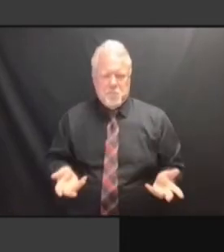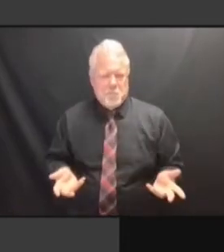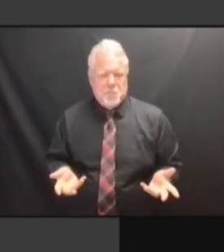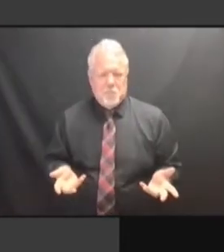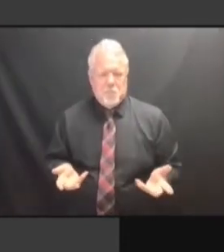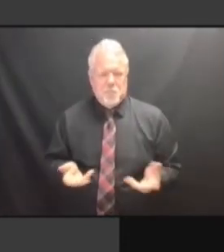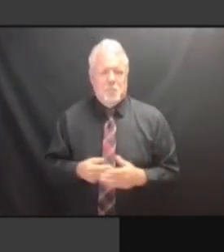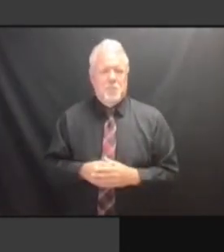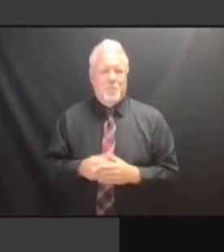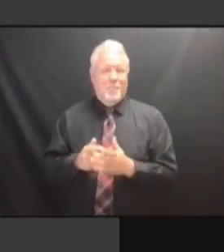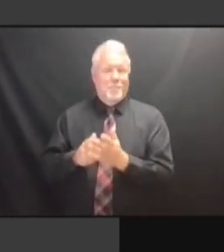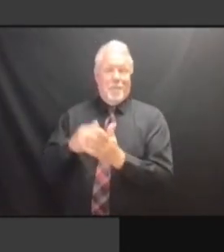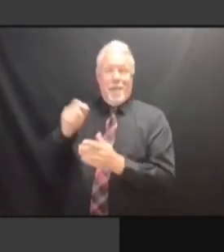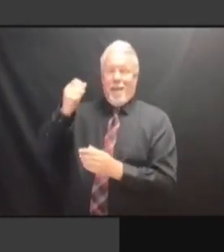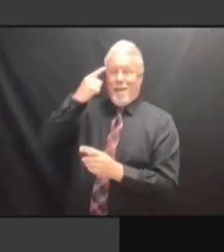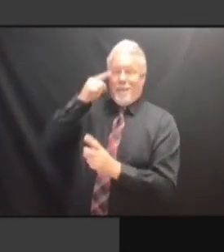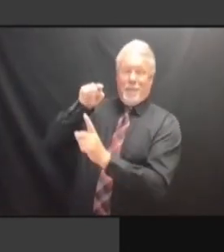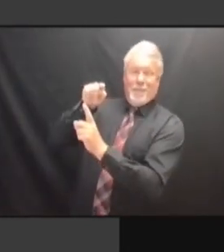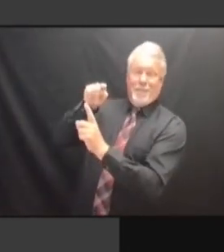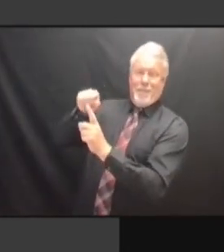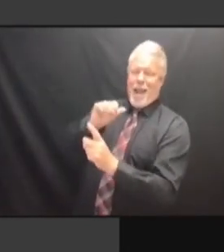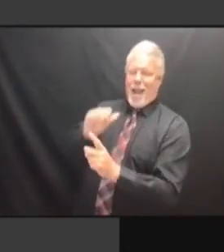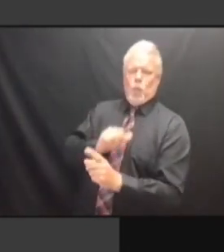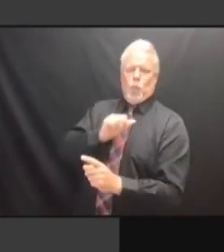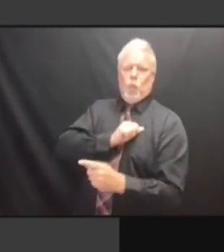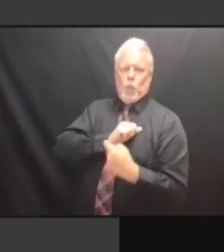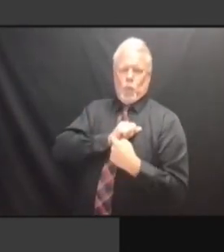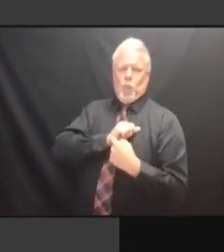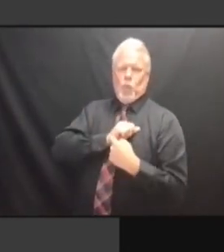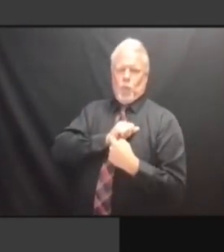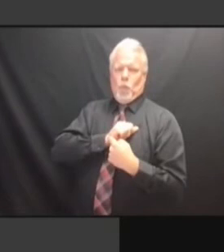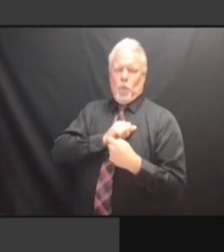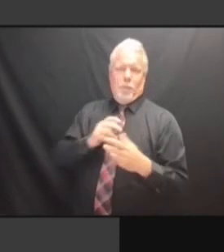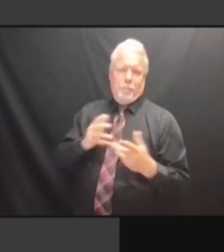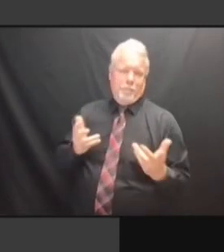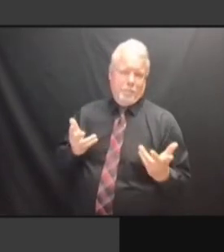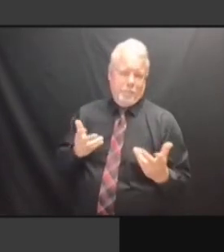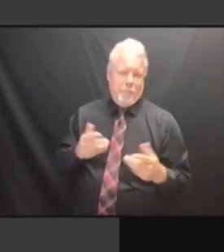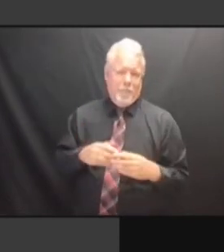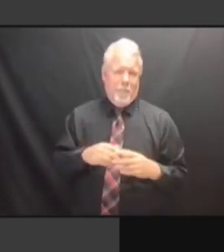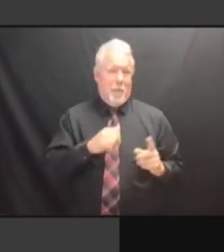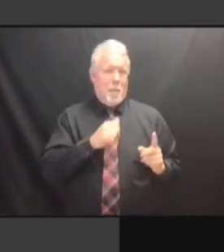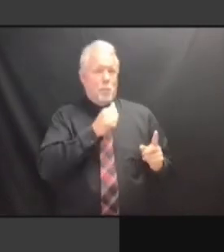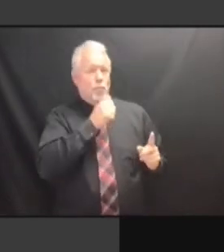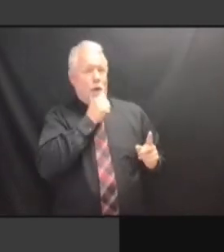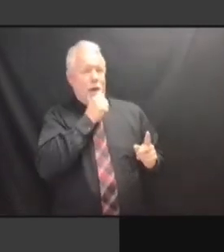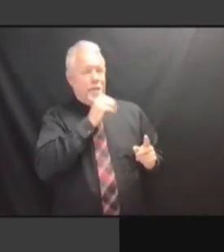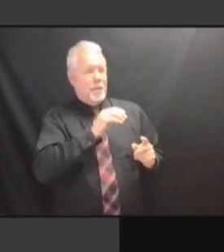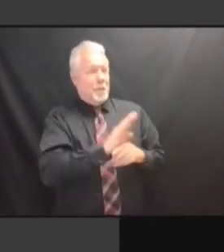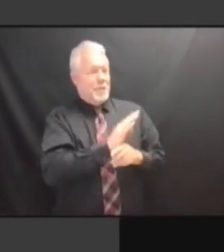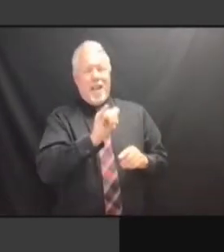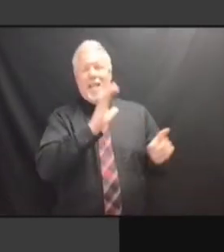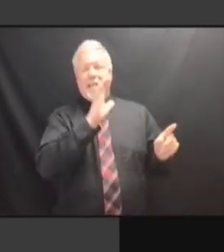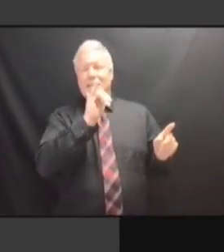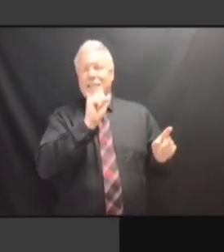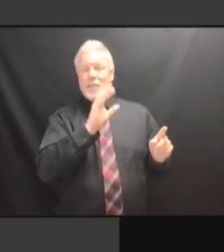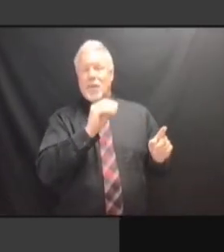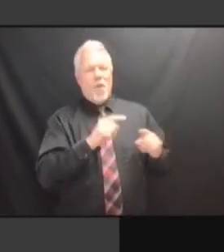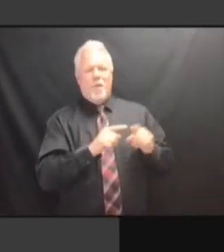ATTITUDE, YOU KNOW -- I KNOW WE'RE NOT A BUSINESS, I ATTITUDE, YOU KNOW -- I KNOW WE'RE NOT A BUSINESS, I KNOW WE'RE NOT A BUSINESS, I KNOW WE'RE NOT A BUSINESS, I KNOW THAT, WE'RE NOT A BUSINESS, I KNOW THAT, FORGET WE'RE NOT A BUSINESS, I KNOW THAT, FORGET ABOUT WE'RE NOT A BUSINESS, I KNOW THAT, FORGET ABOUT IT. THAT, FORGET ABOUT IT. THAT, FORGET ABOUT IT. BUT THAT, FORGET ABOUT IT. BUT WE THAT, FORGET ABOUT IT. BUT WE CAN THAT, FORGET ABOUT IT. BUT WE CAN DO THAT, FORGET ABOUT IT. BUT WE CAN DO THINGS THAT, FORGET ABOUT IT. BUT WE CAN DO THINGS A THAT, FORGET ABOUT IT. BUT WE CAN DO THINGS A LOT BUT WE CAN DO THINGS A LOT BUT WE CAN DO THINGS A LOT QUICKER, BUT WE CAN DO THINGS A LOT QUICKER, BETTER, BUT WE CAN DO THINGS A LOT QUICKER, BETTER, DIFFERENTLY. QUICKER, BETTER, DIFFERENTLY. QUICKER, BETTER, DIFFERENTLY. WE QUICKER, BETTER, DIFFERENTLY. WE CAN QUICKER, BETTER, DIFFERENTLY. WE CAN RECONFIGURE QUICKER, BETTER, DIFFERENTLY. WE CAN RECONFIGURE THE